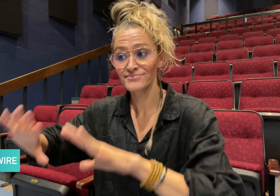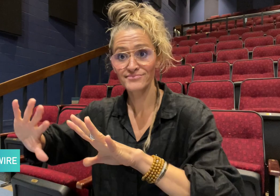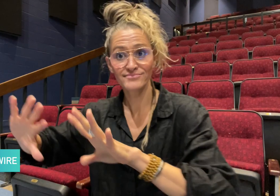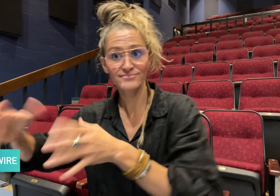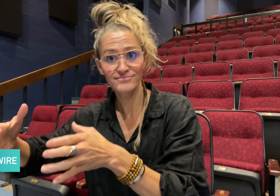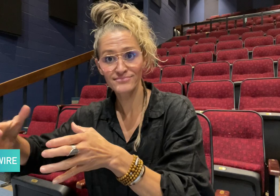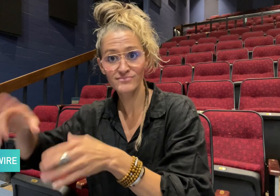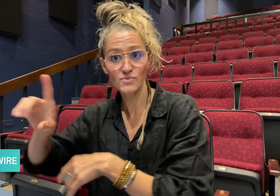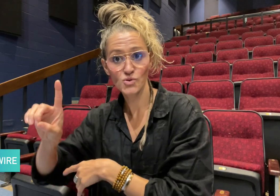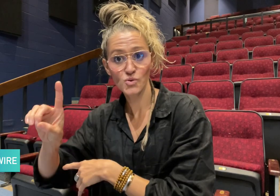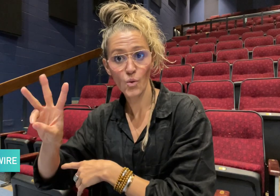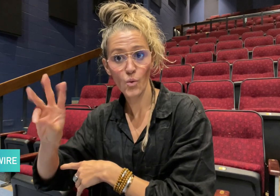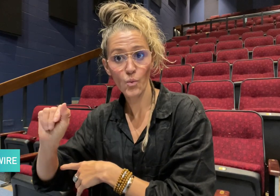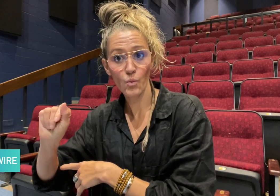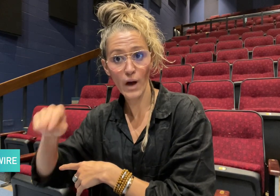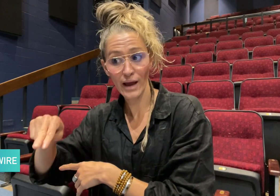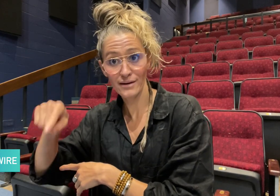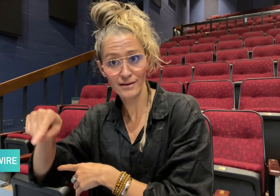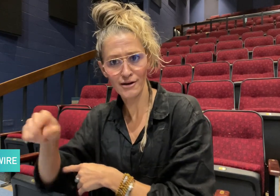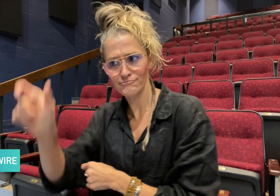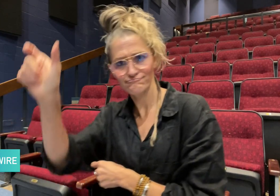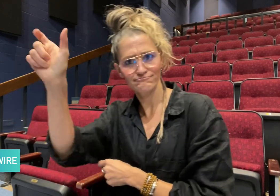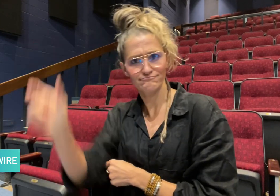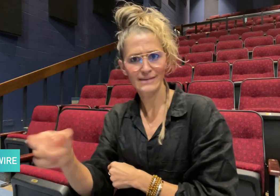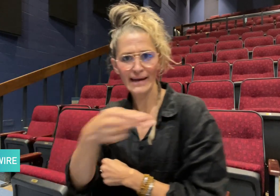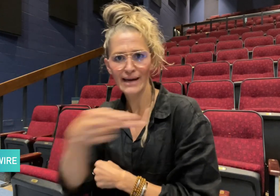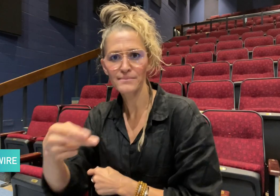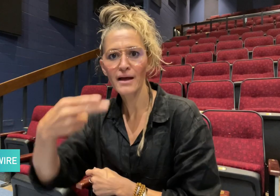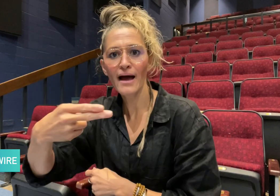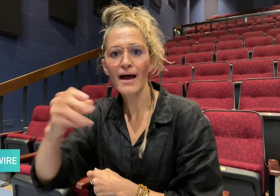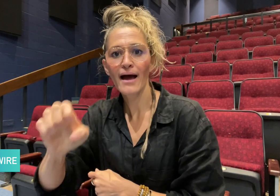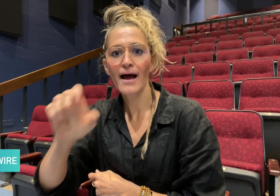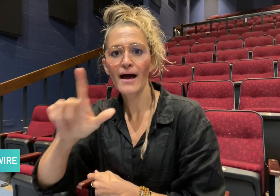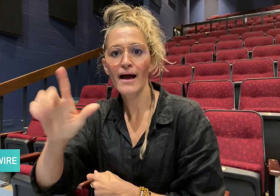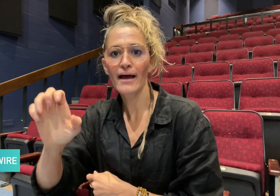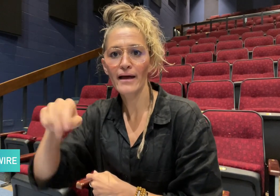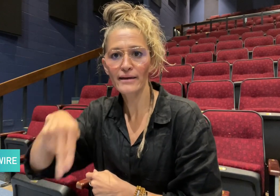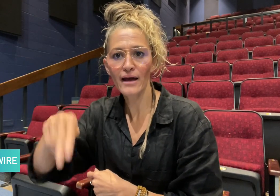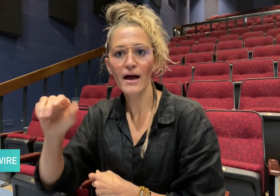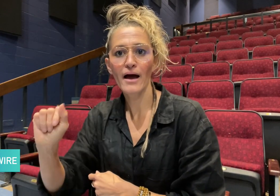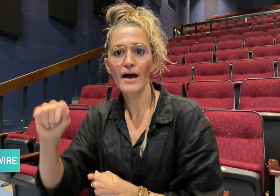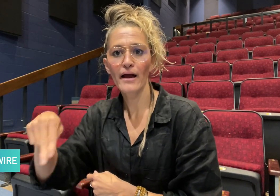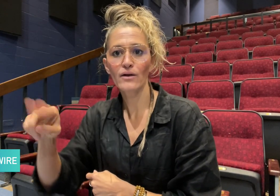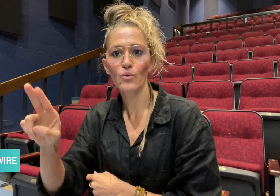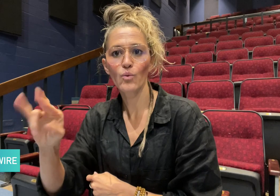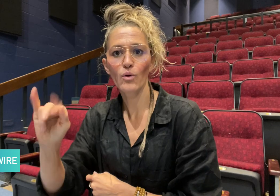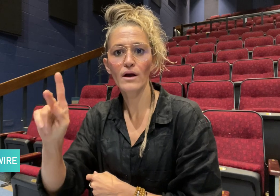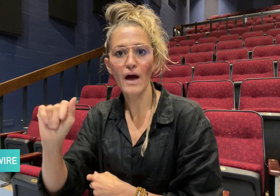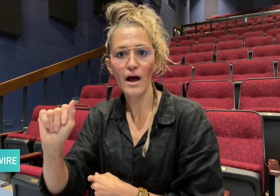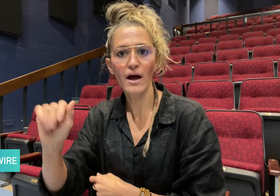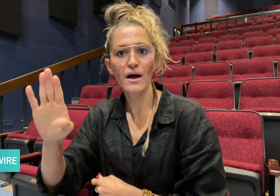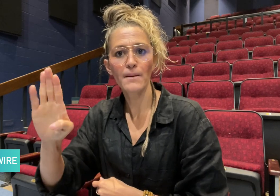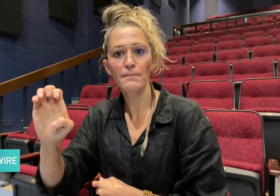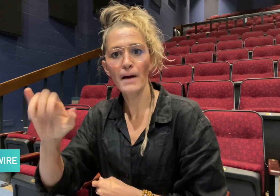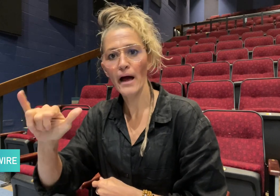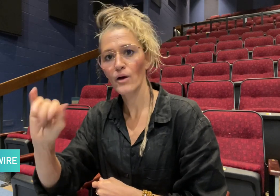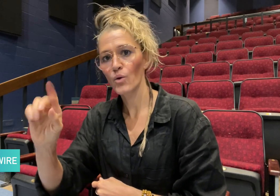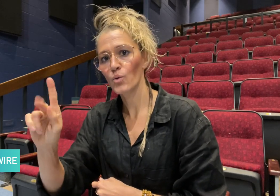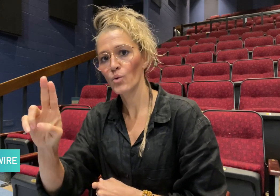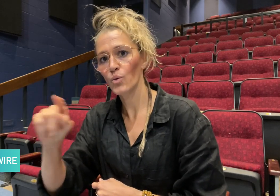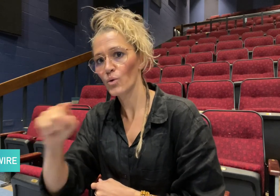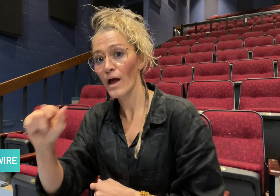Hellen Anurika Beyioku-Alase, from DWAN, said, "Discrimination,